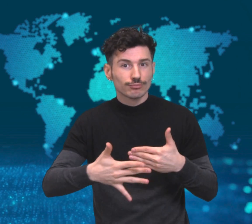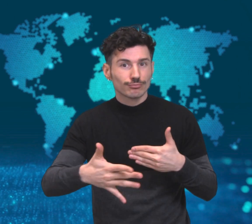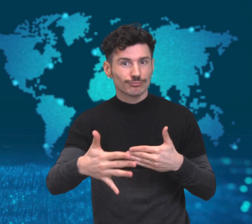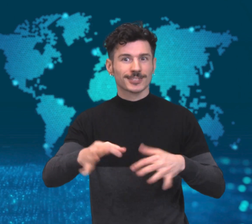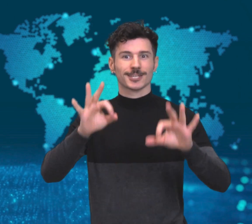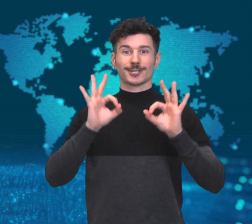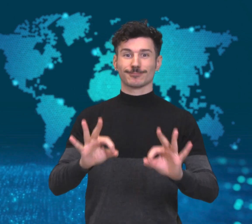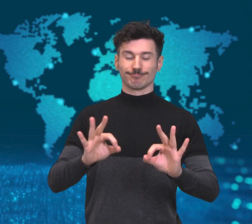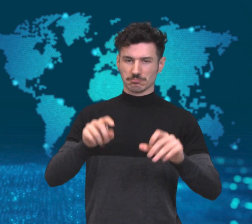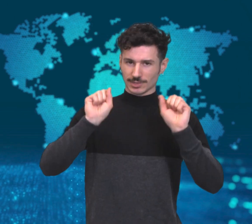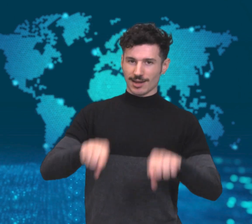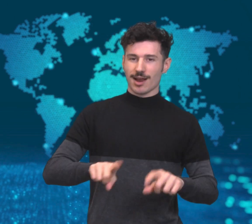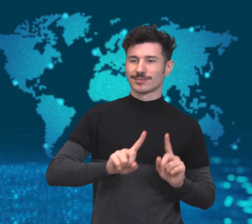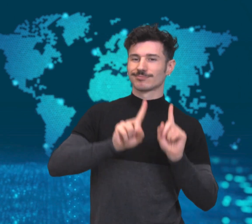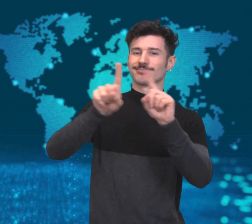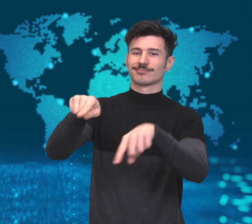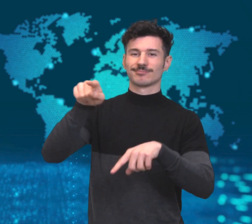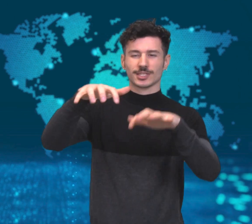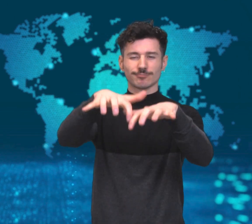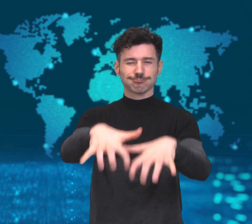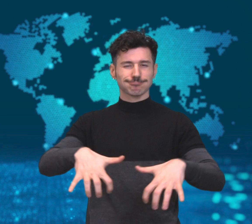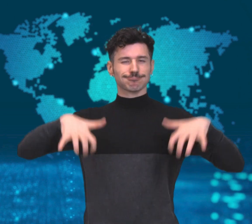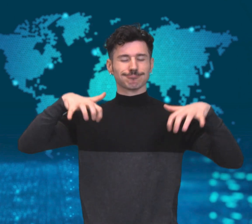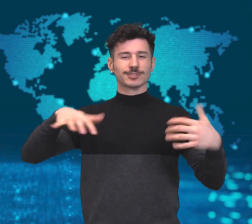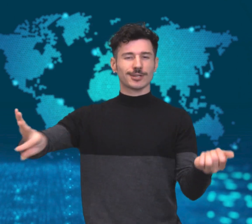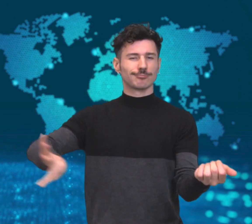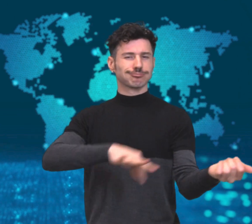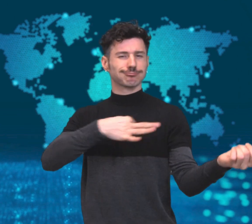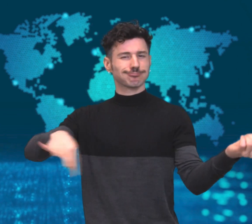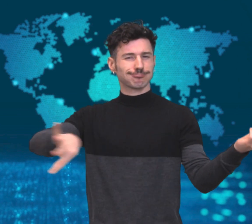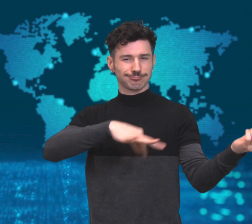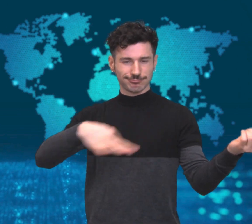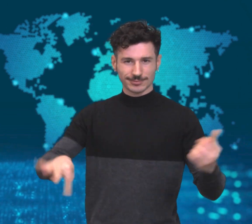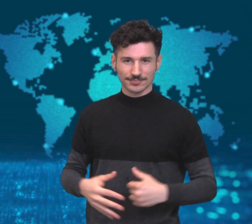join her orchestra and play the violin.